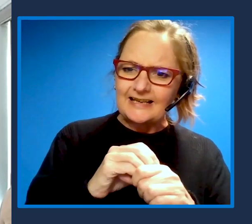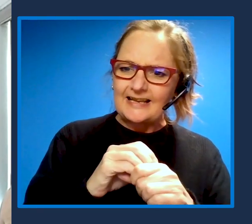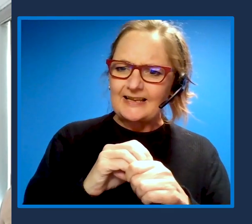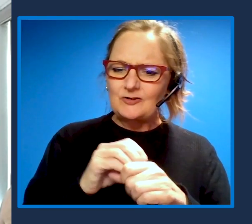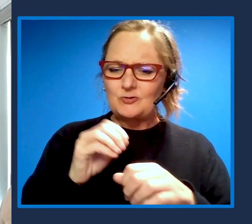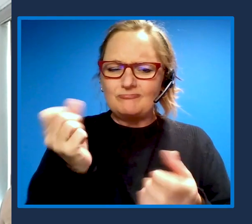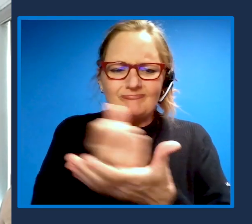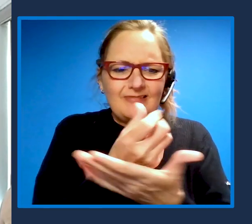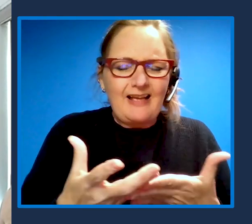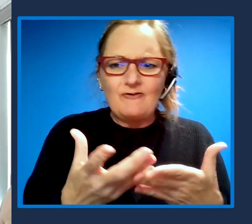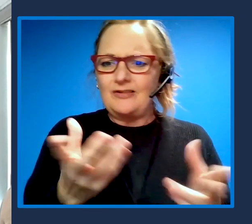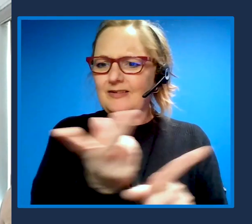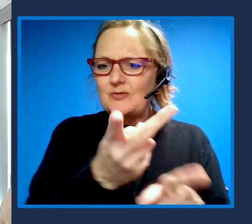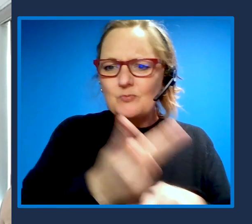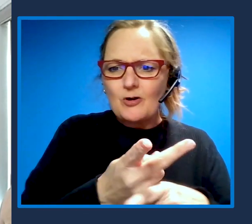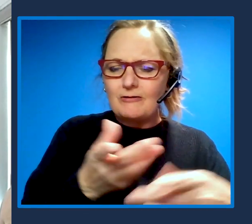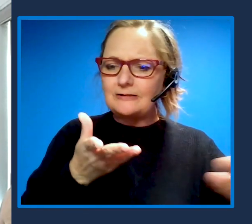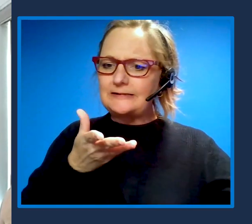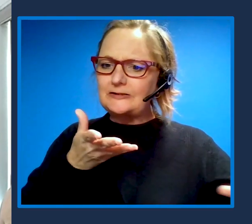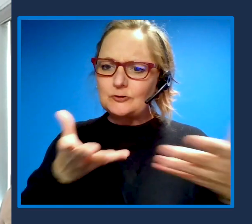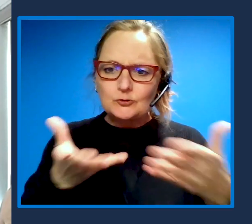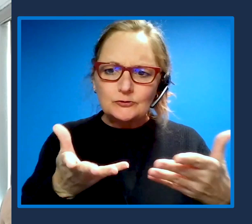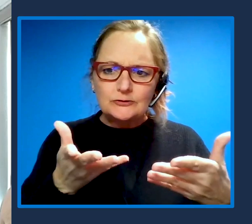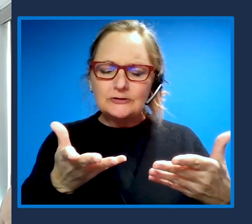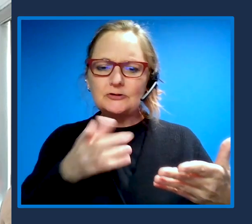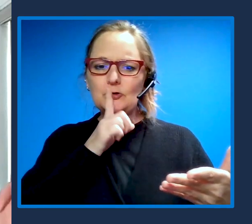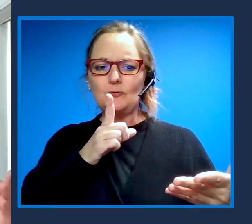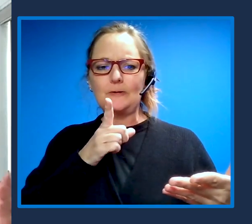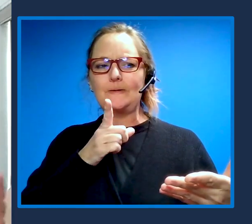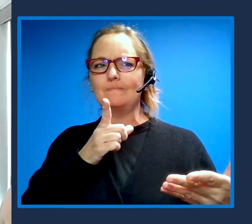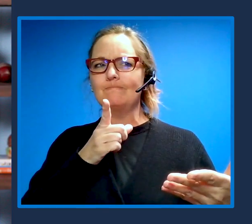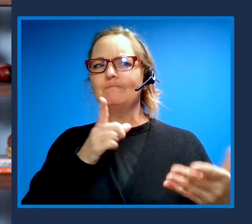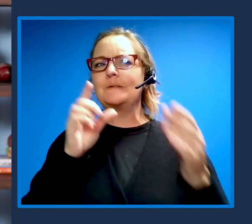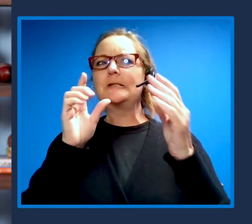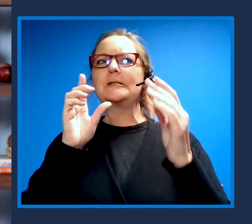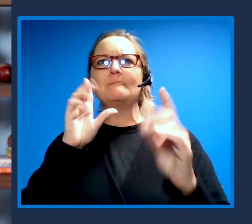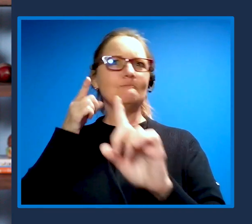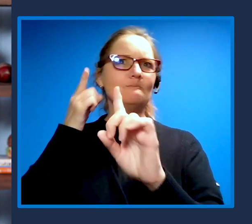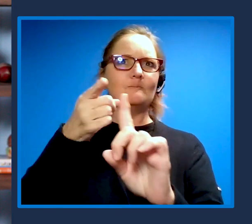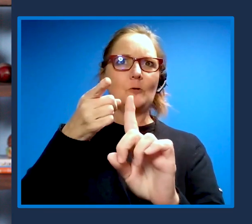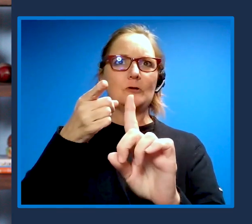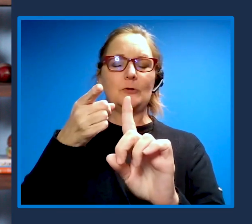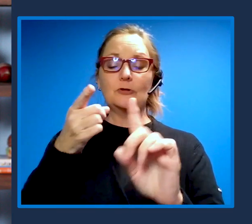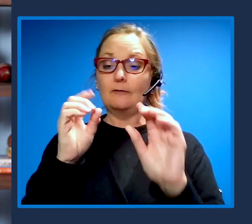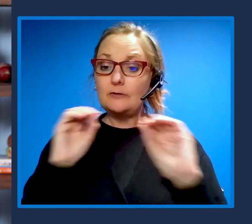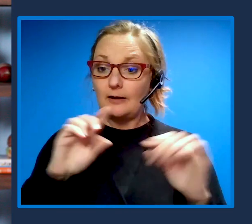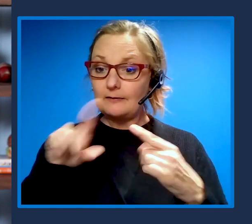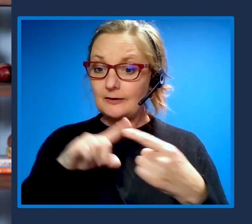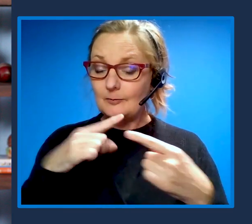into our services and leaned into that mission of nothing about us without us. I know you really love this stuff Satya,